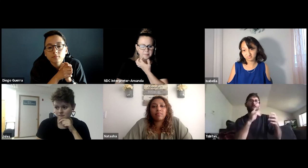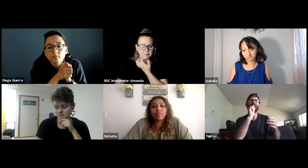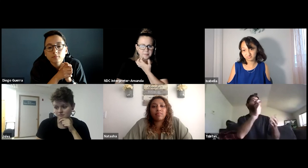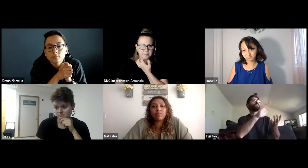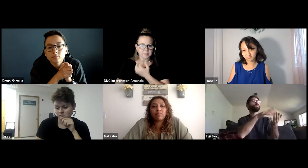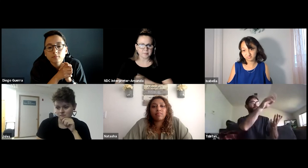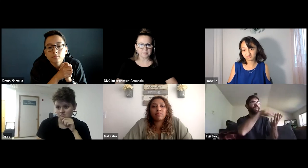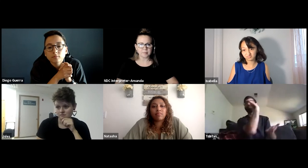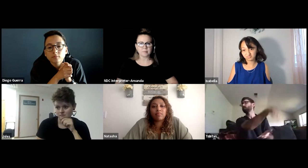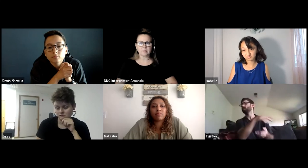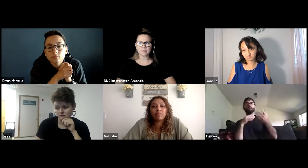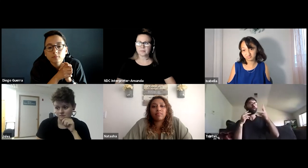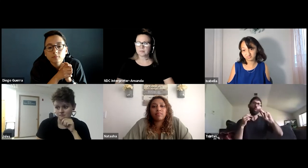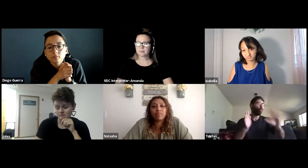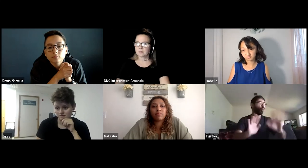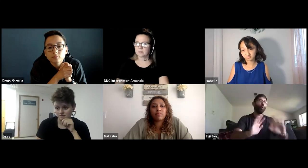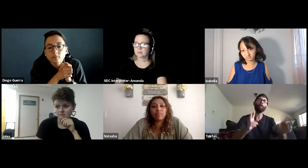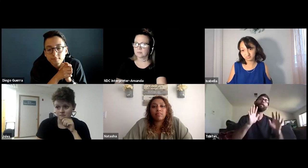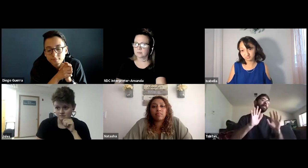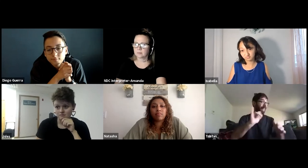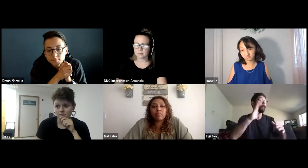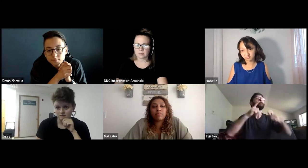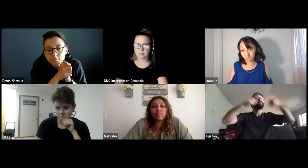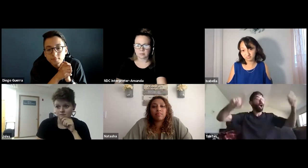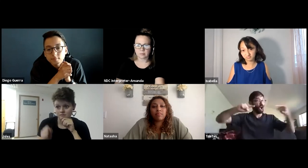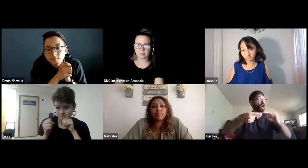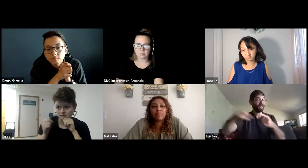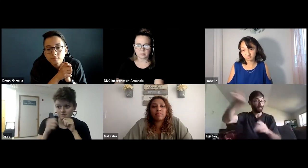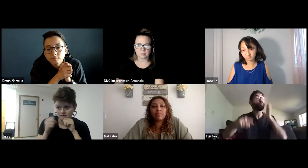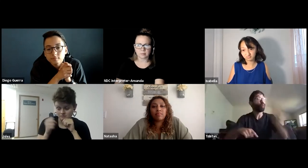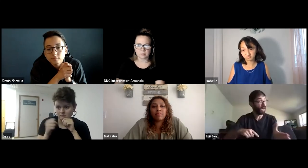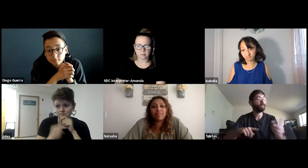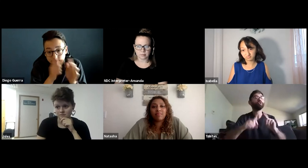will also be diversity in accommodations. Don't brush people off,